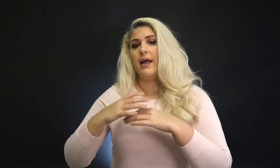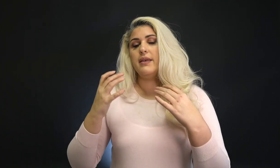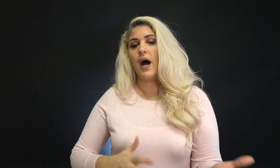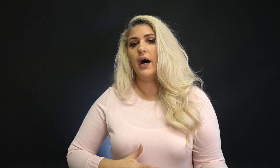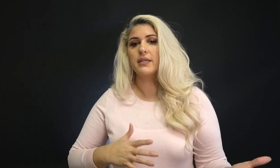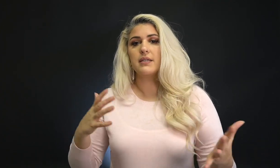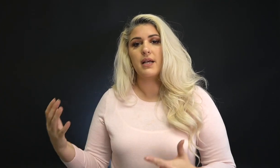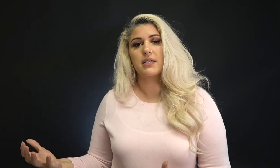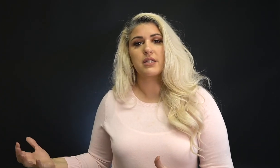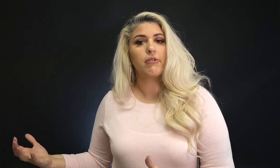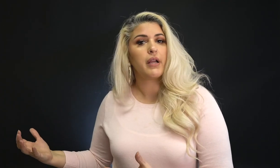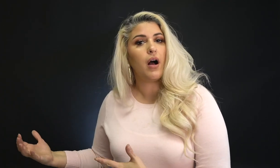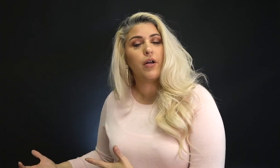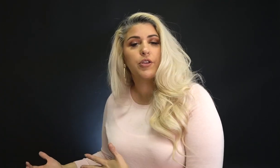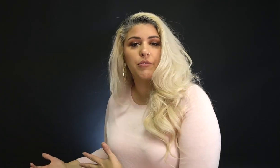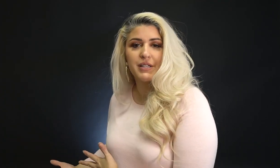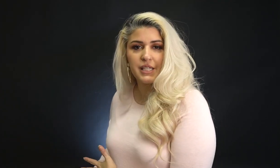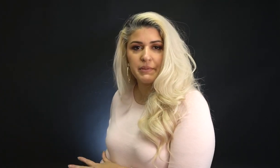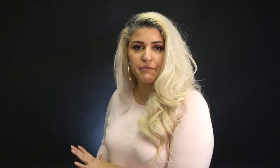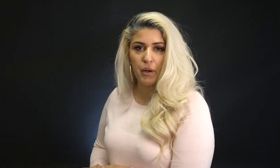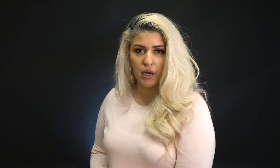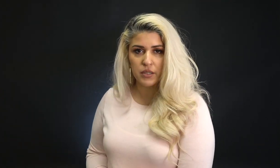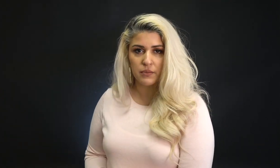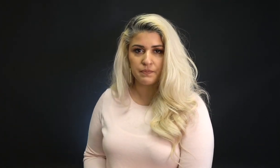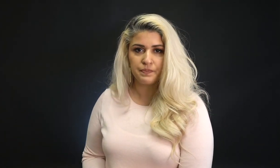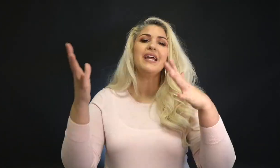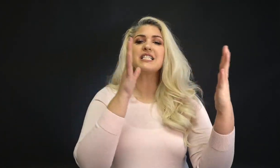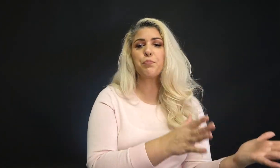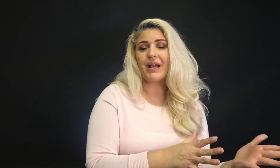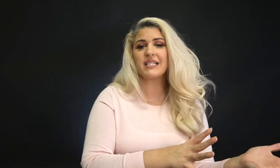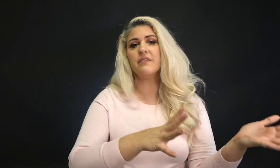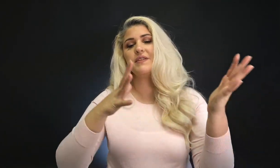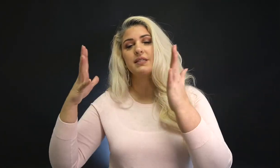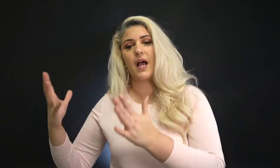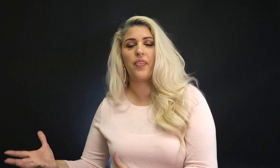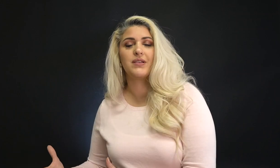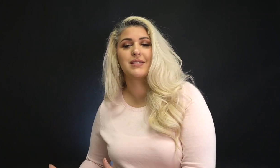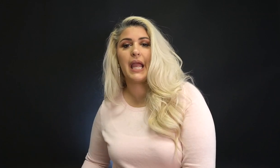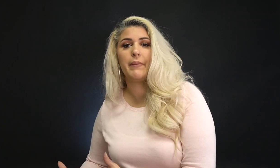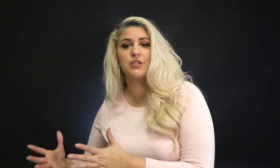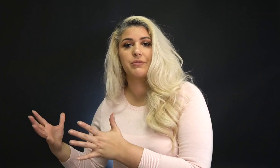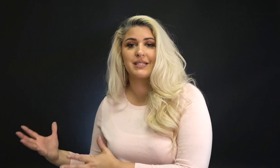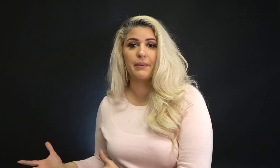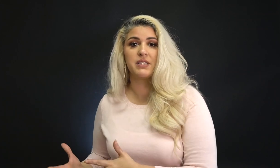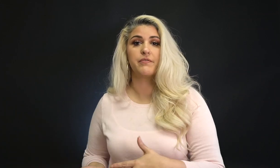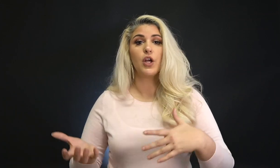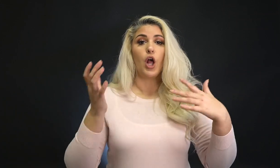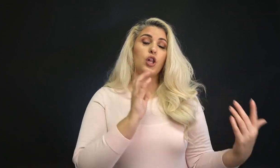and not necessarily on the receptive part. Expressive is not the same as receptive.